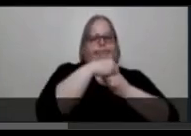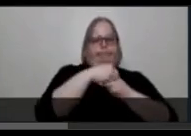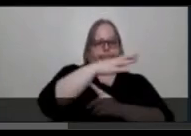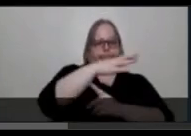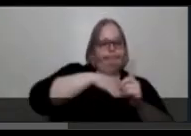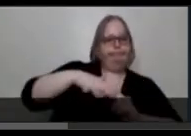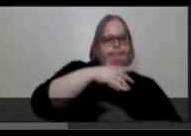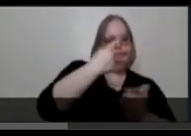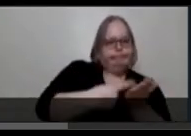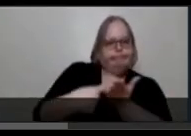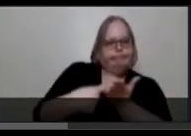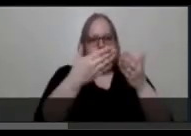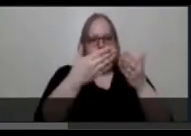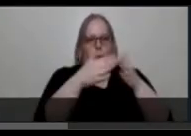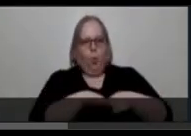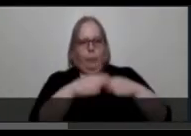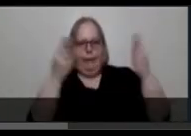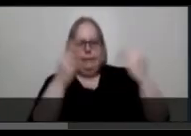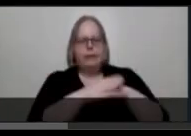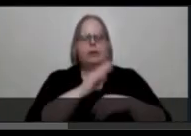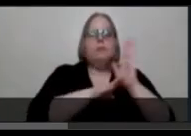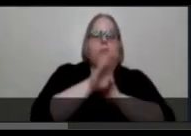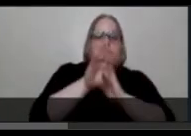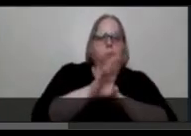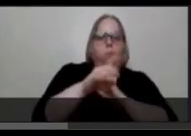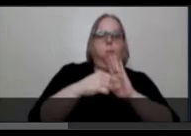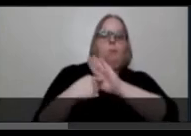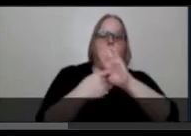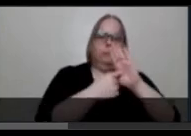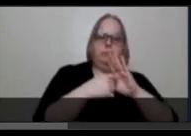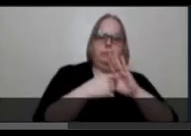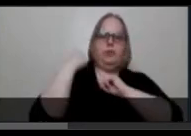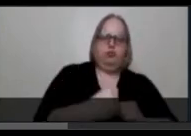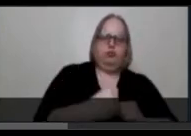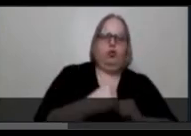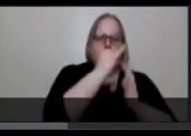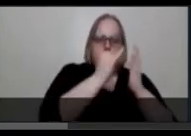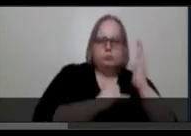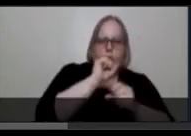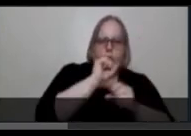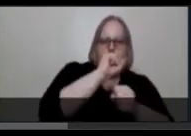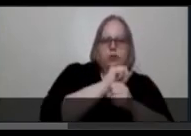Develop and present strong artistic work that explores sexuality and the non-normative body